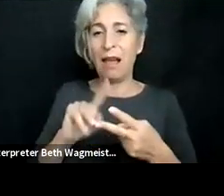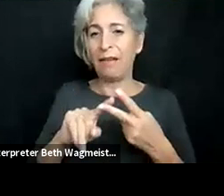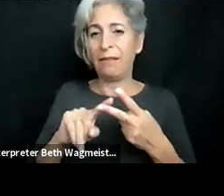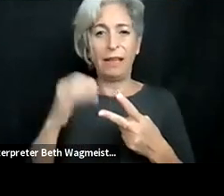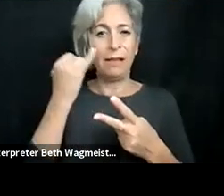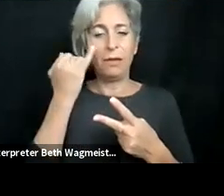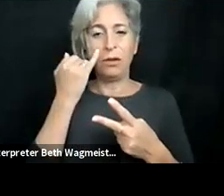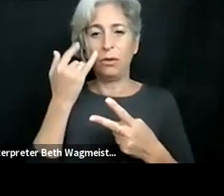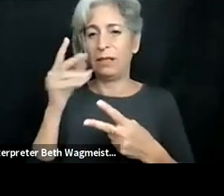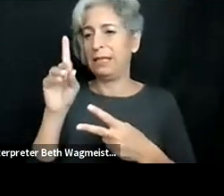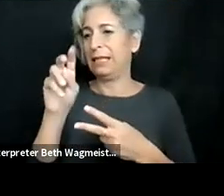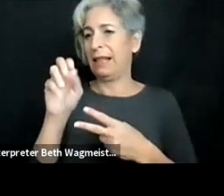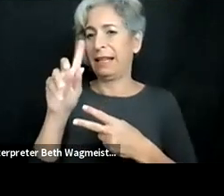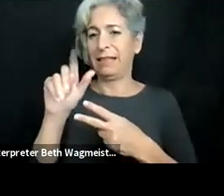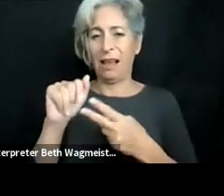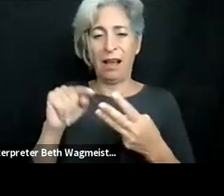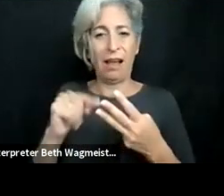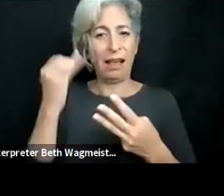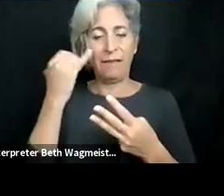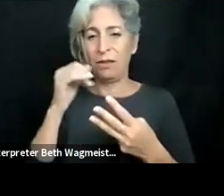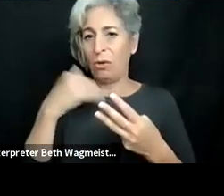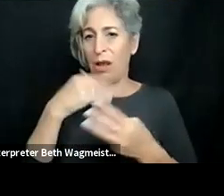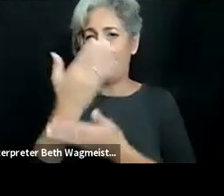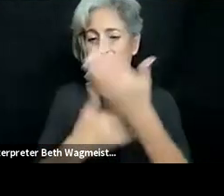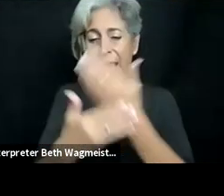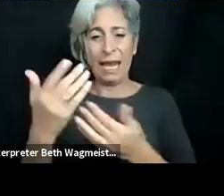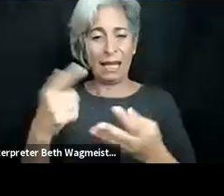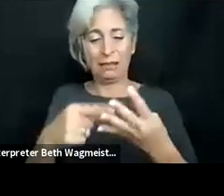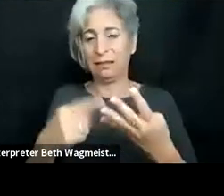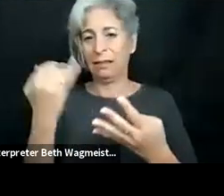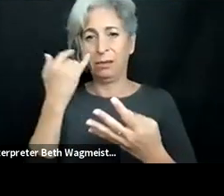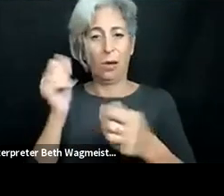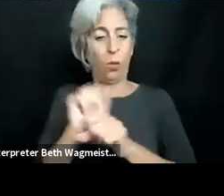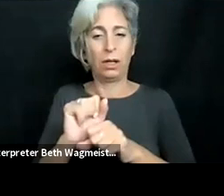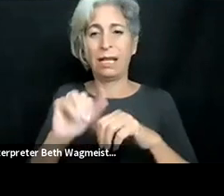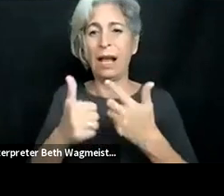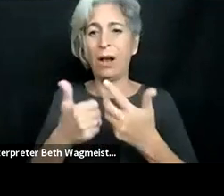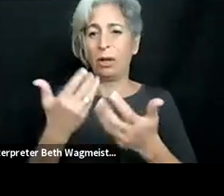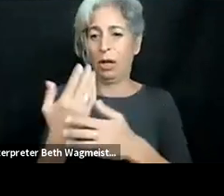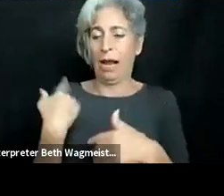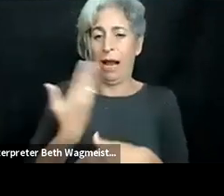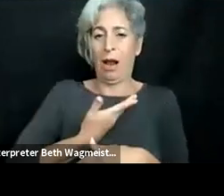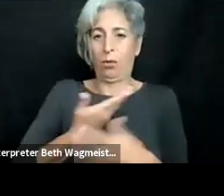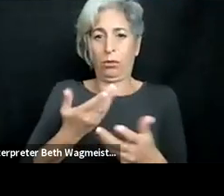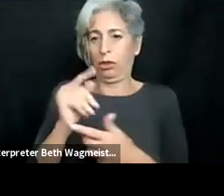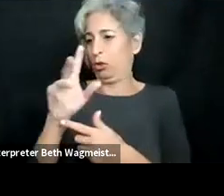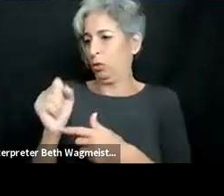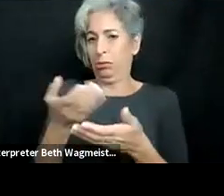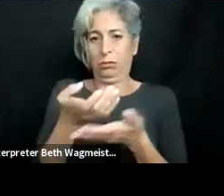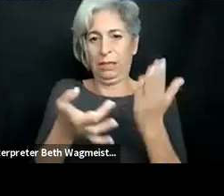including people with disabilities. So whether you are ablind, Deaf, whether you have dyslexia,